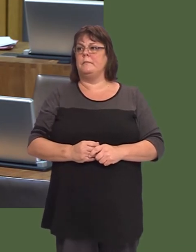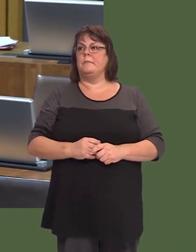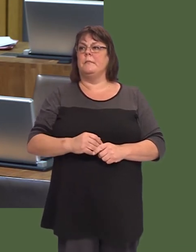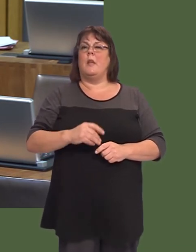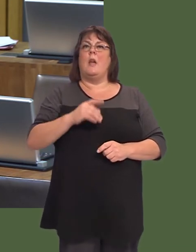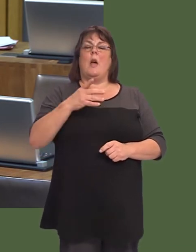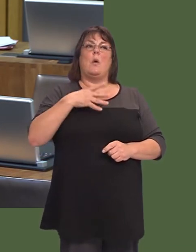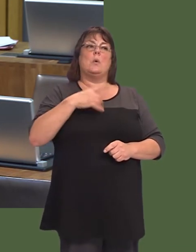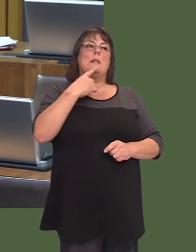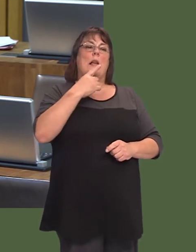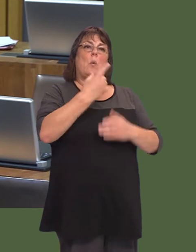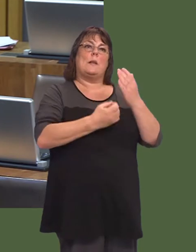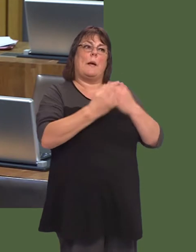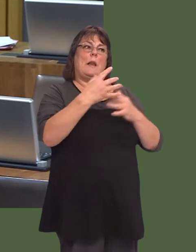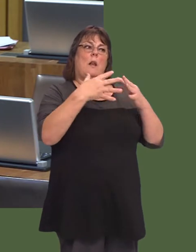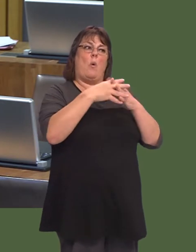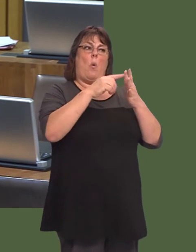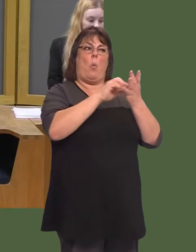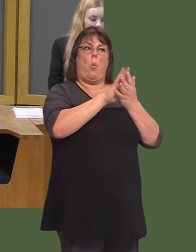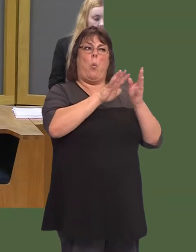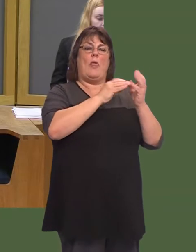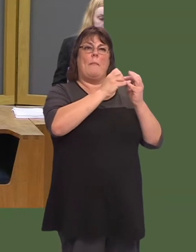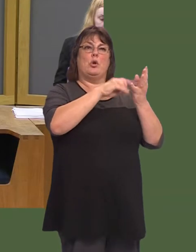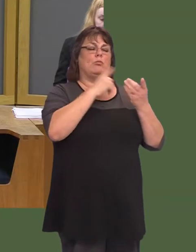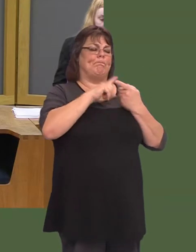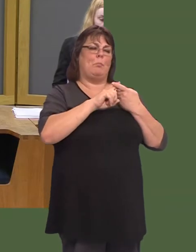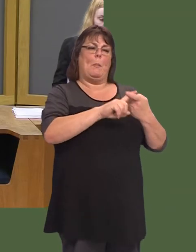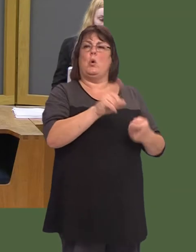rhywbeth dros dro ac nid yn rhywbeth sydd i fod yn barhaol?